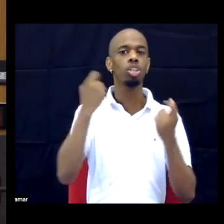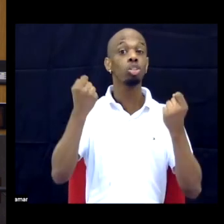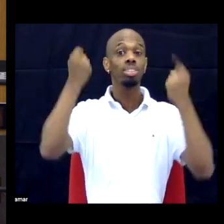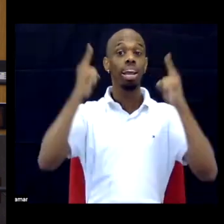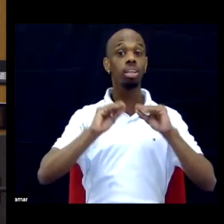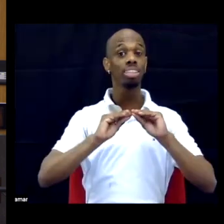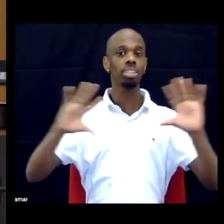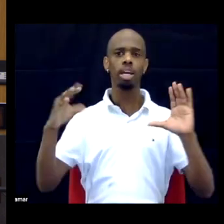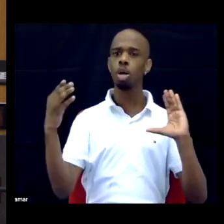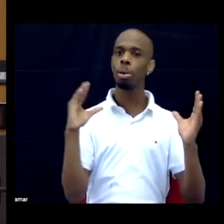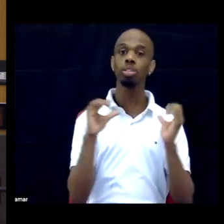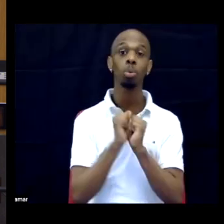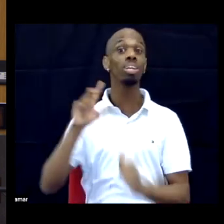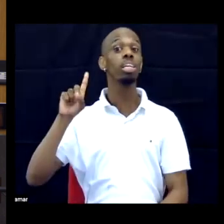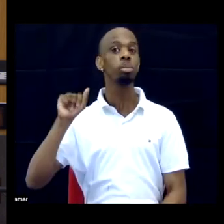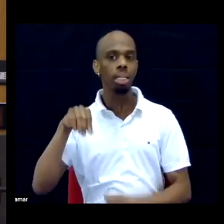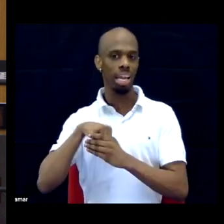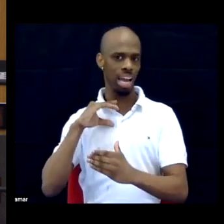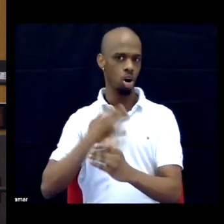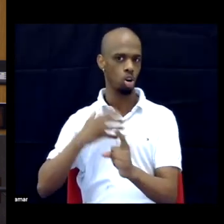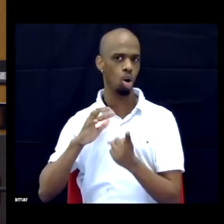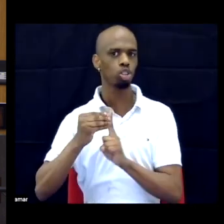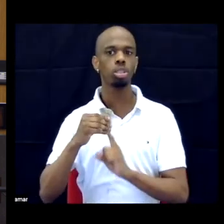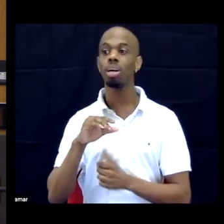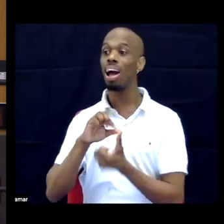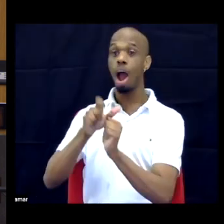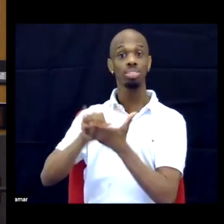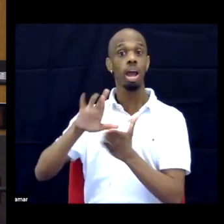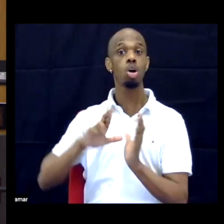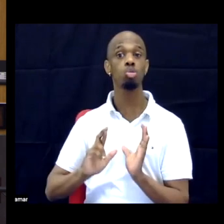is in our culture and what it is like to be a black disabled person.